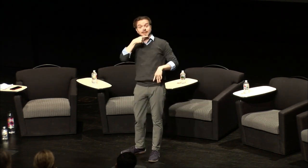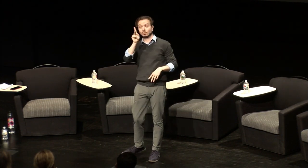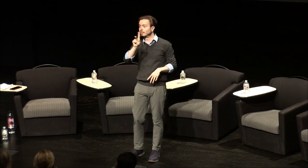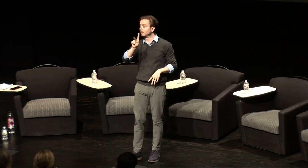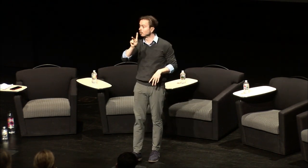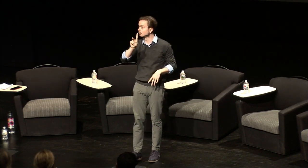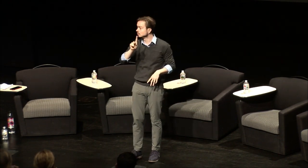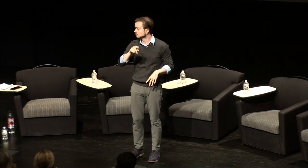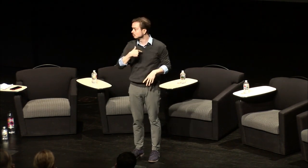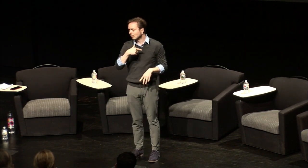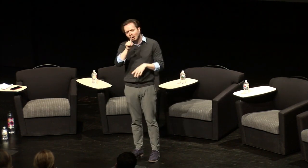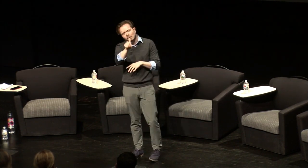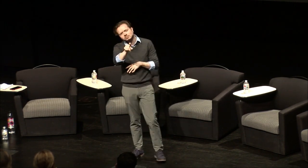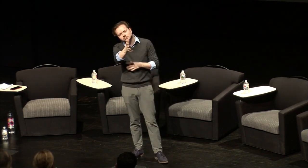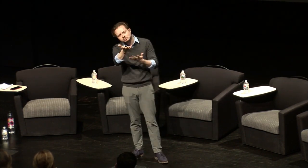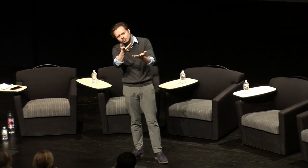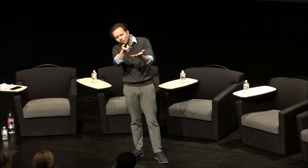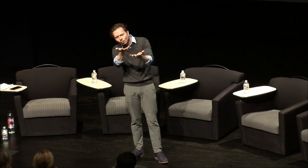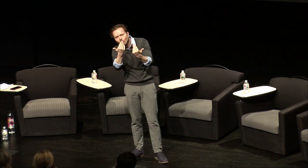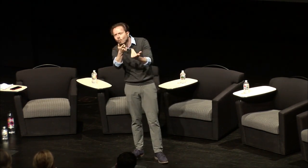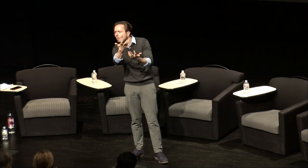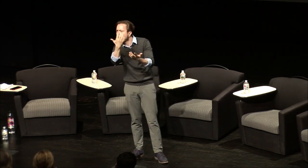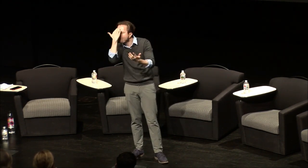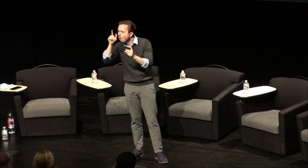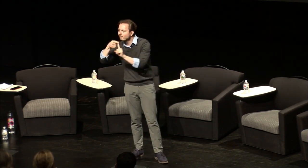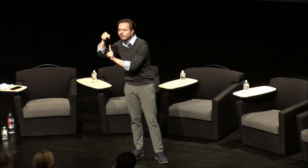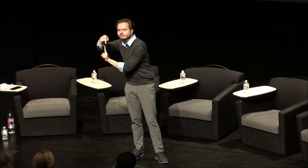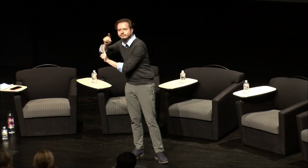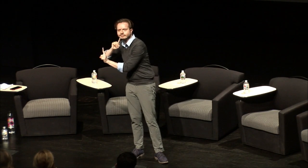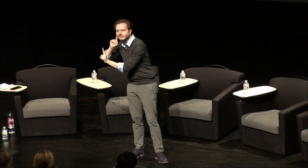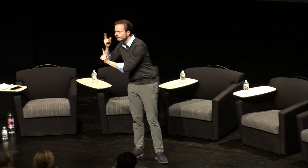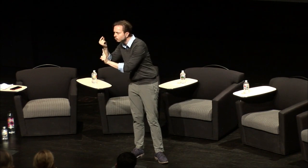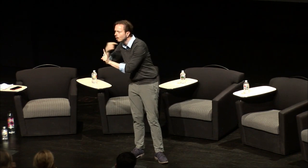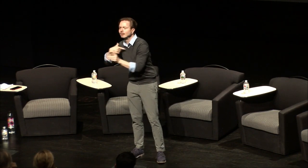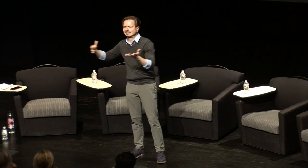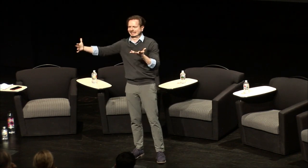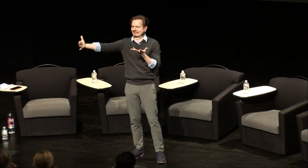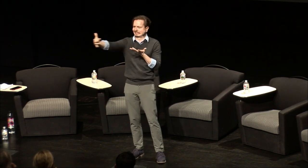other members of community and we'd also like to get some thoughts from you know